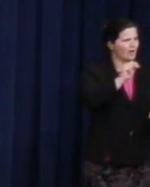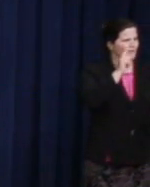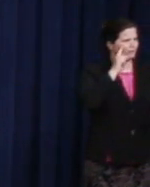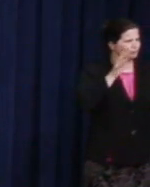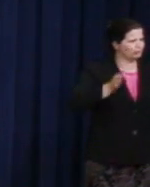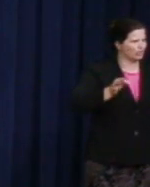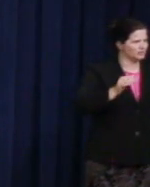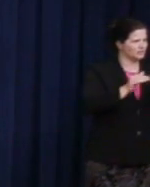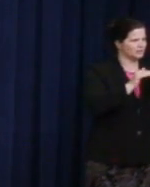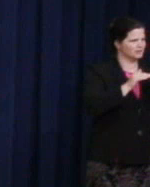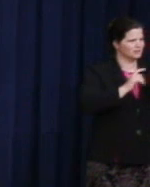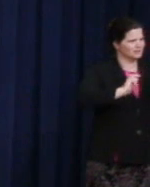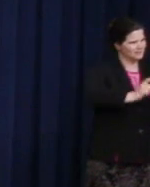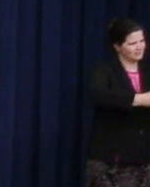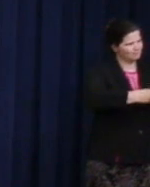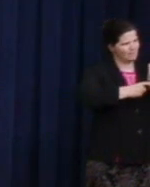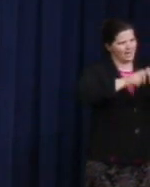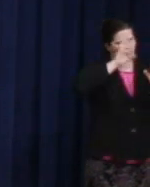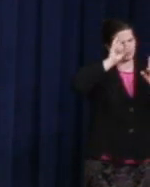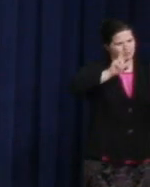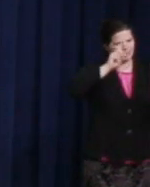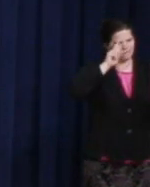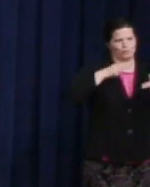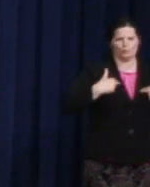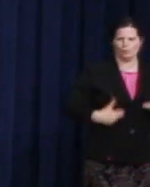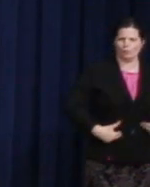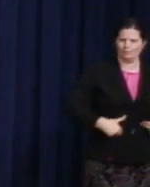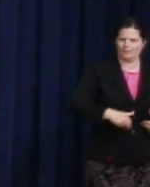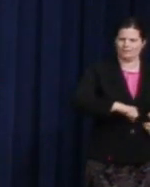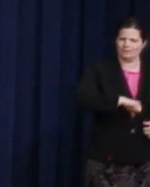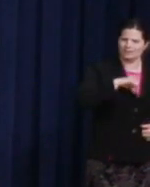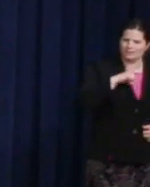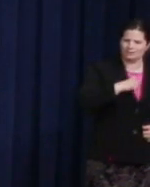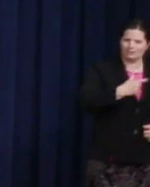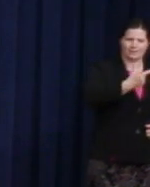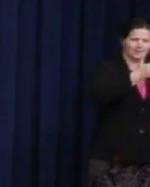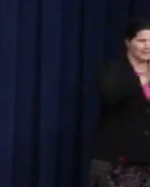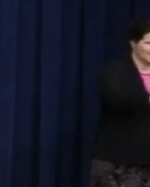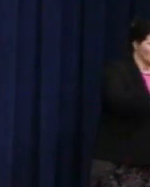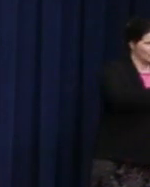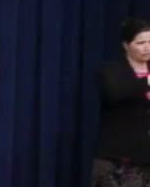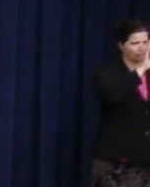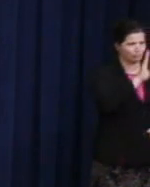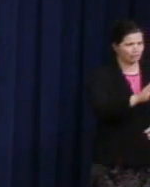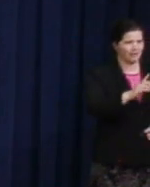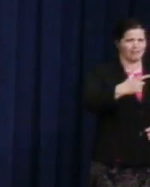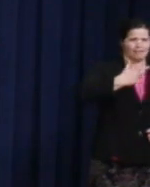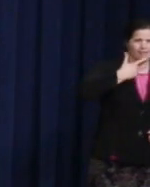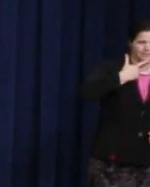respect for human dignity of gay, straight, lesbian, bi-sexual and transgender people.